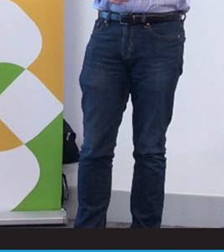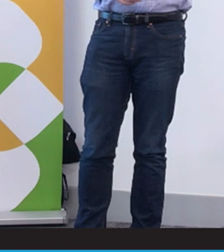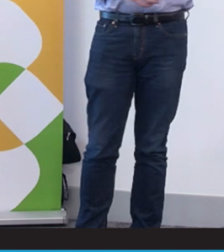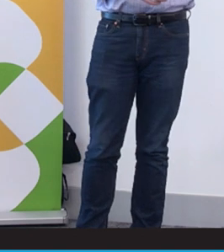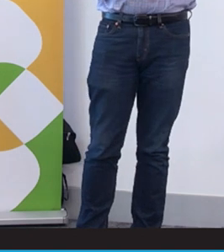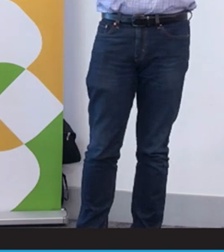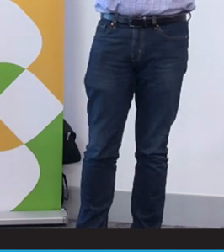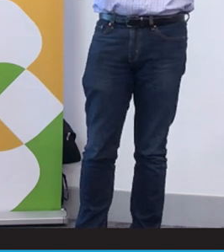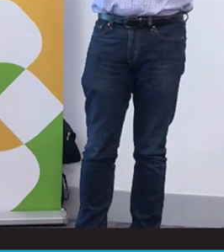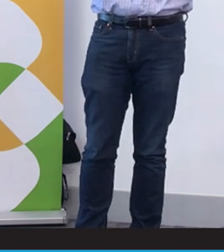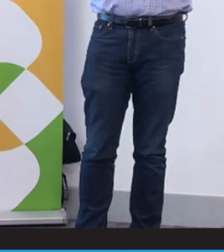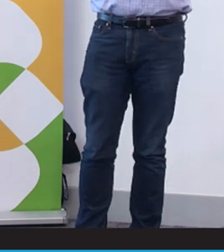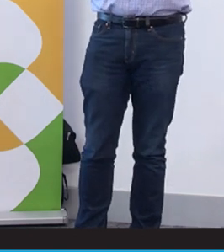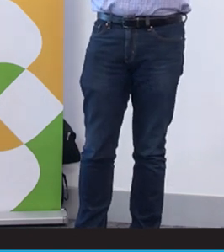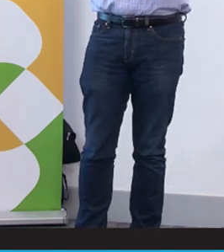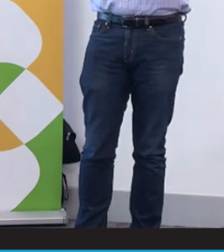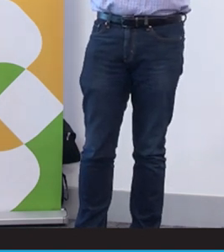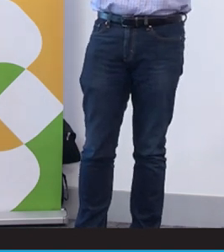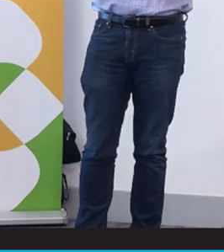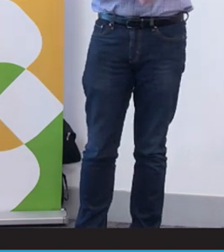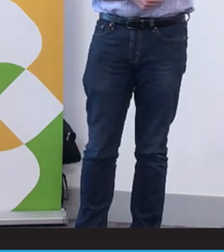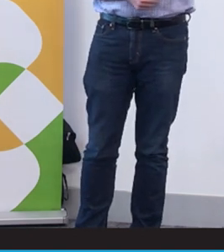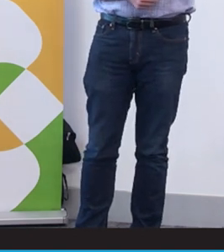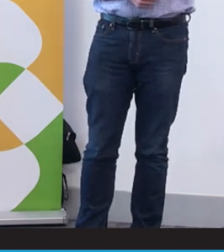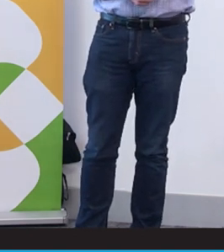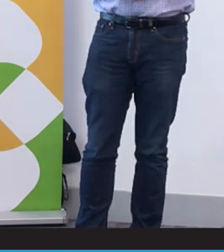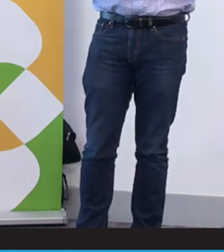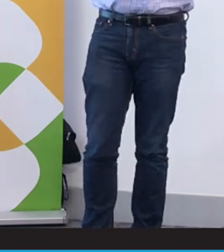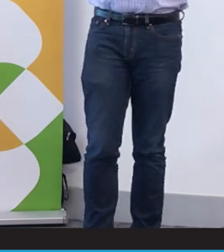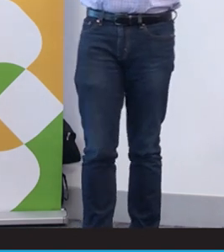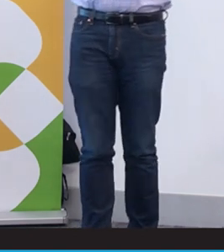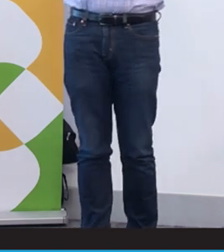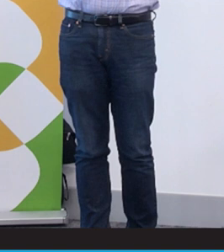she looked up at me and I could lip treat her very well. And then she said congratulations.